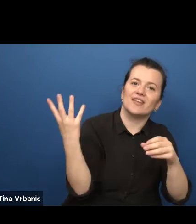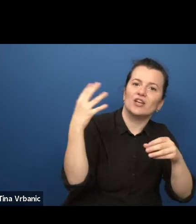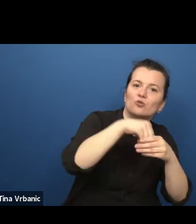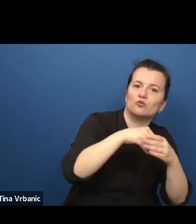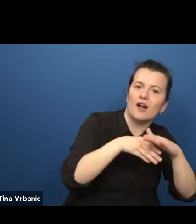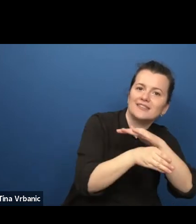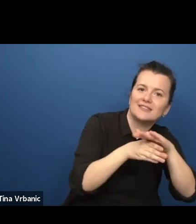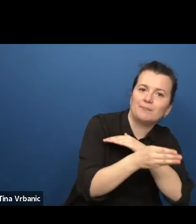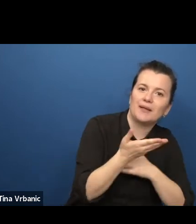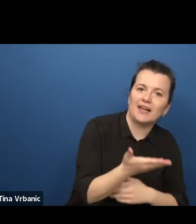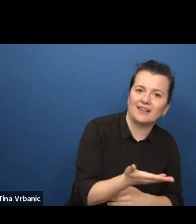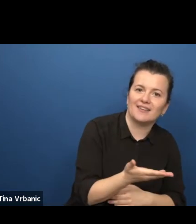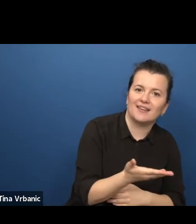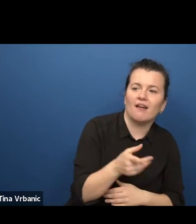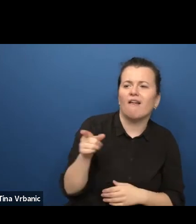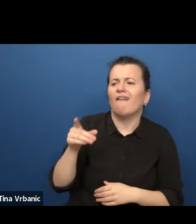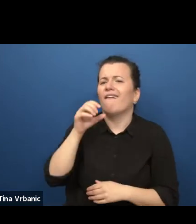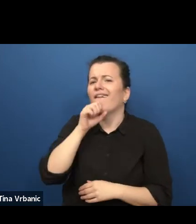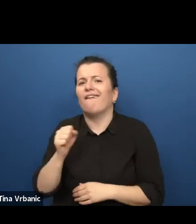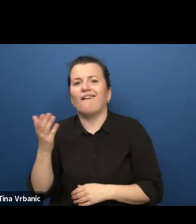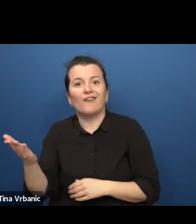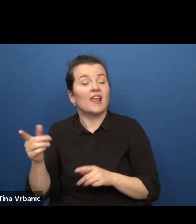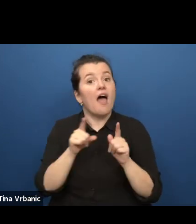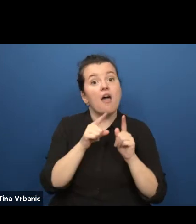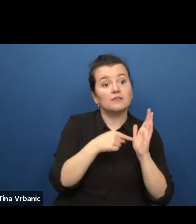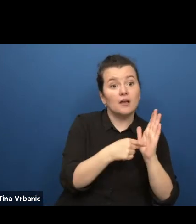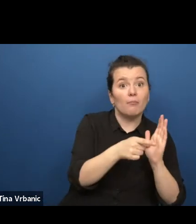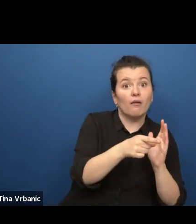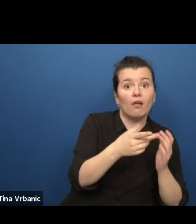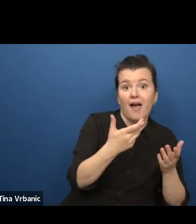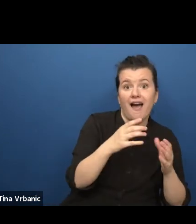The old format of the classroom play is the perfect arena